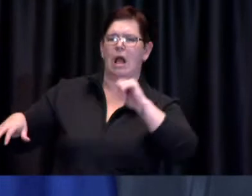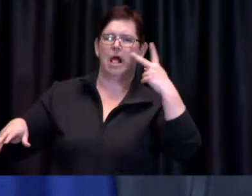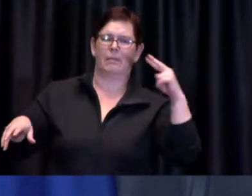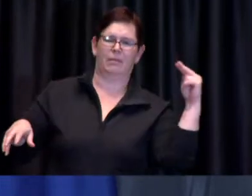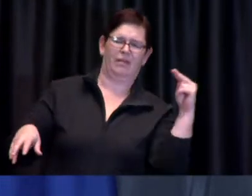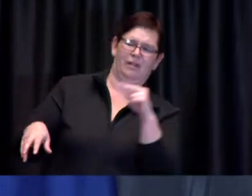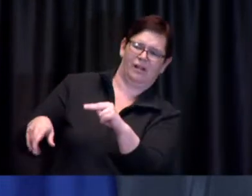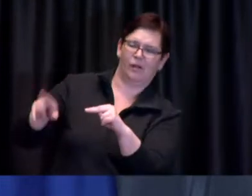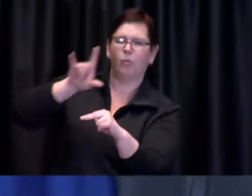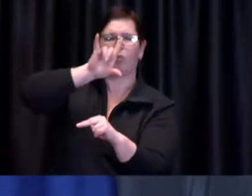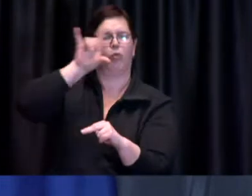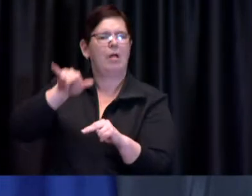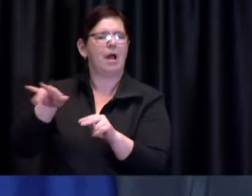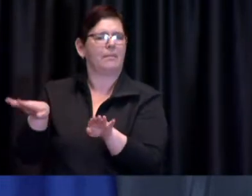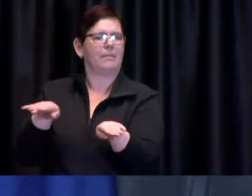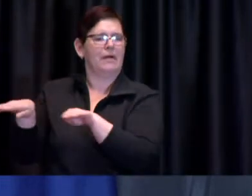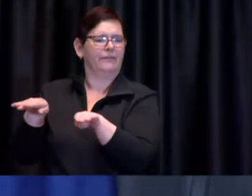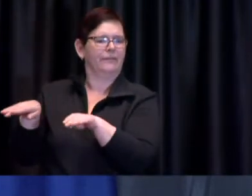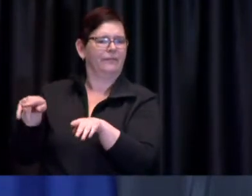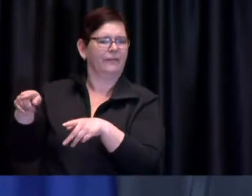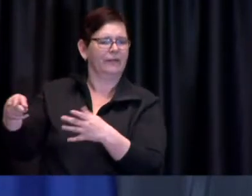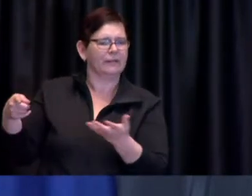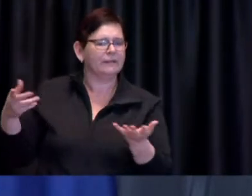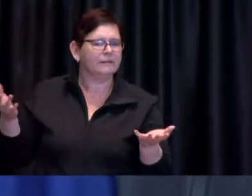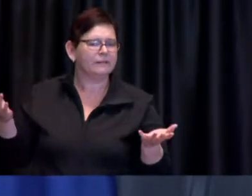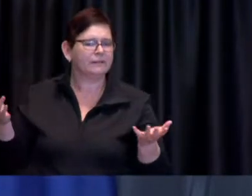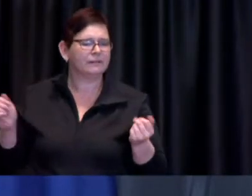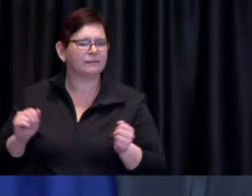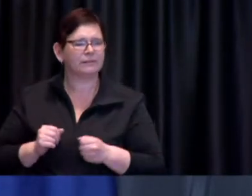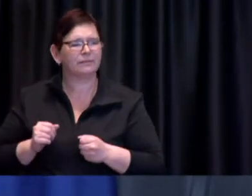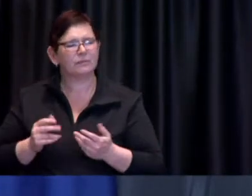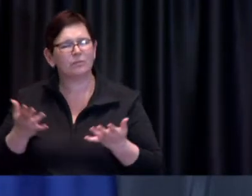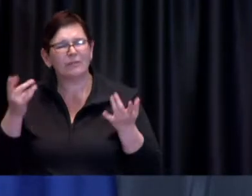one of the things we're thinking of doing is to you know repaint some of the circles in parks to